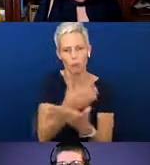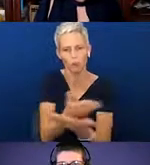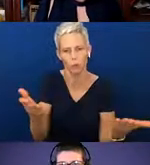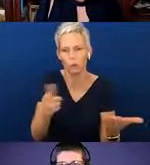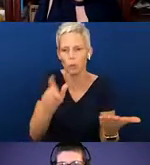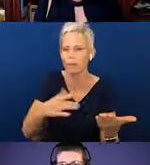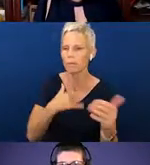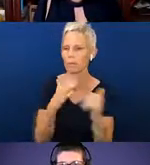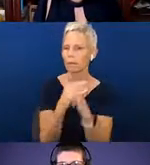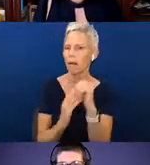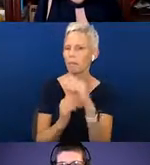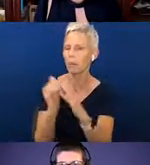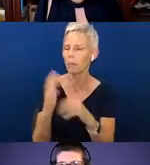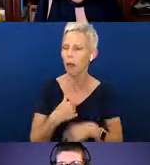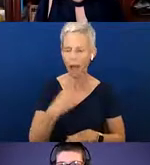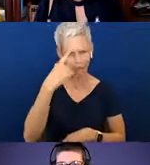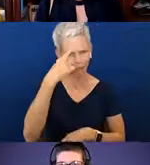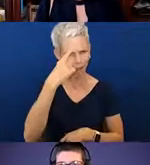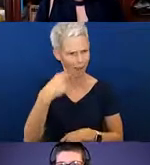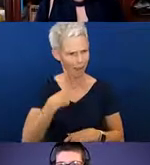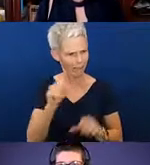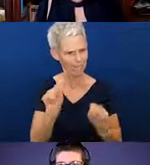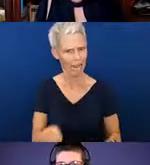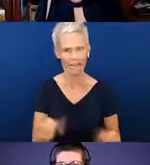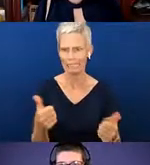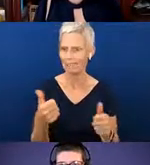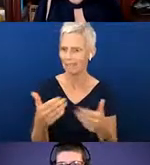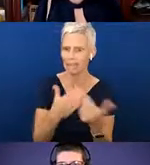I thought, well, I can do this anywhere. While I didn't sing in the grocery store,